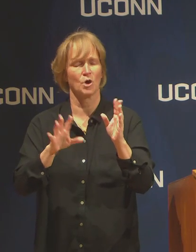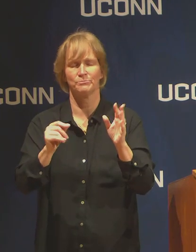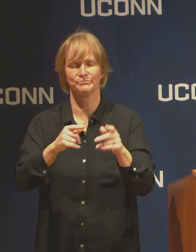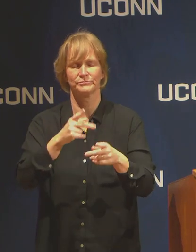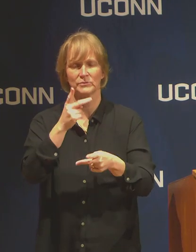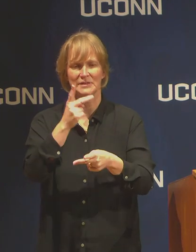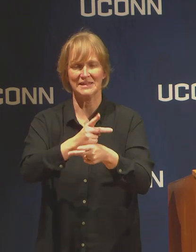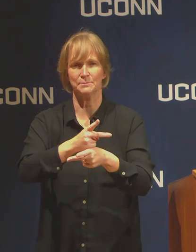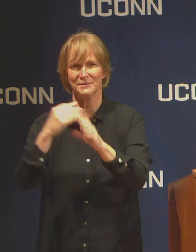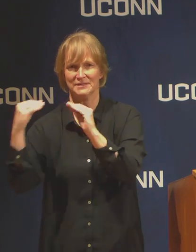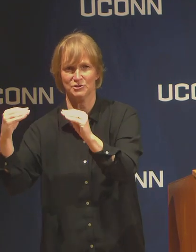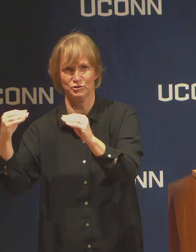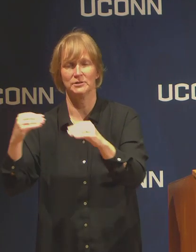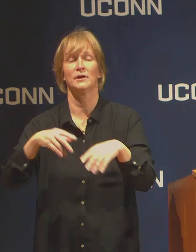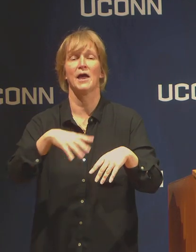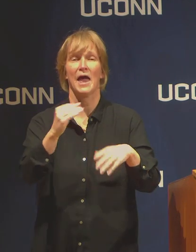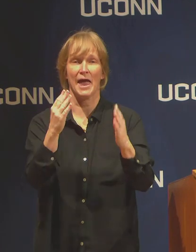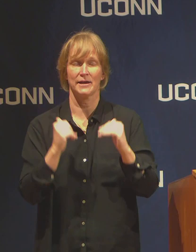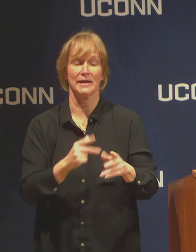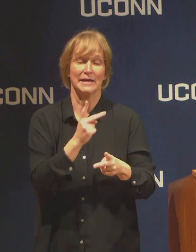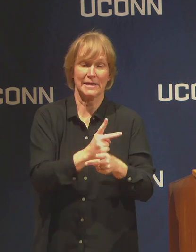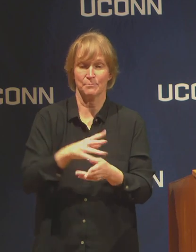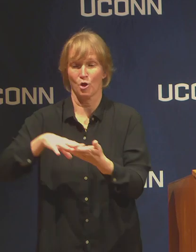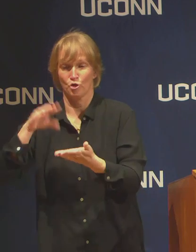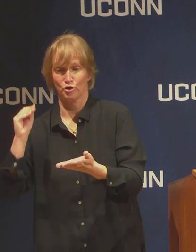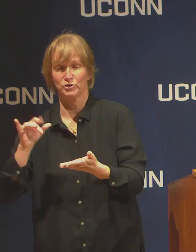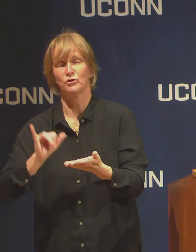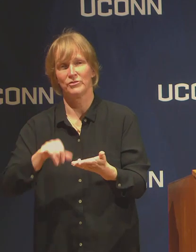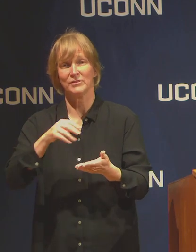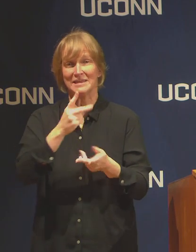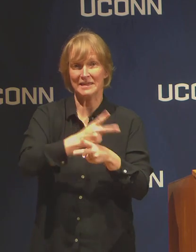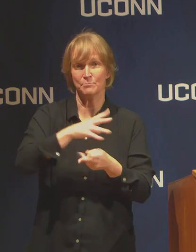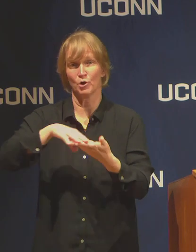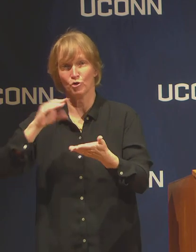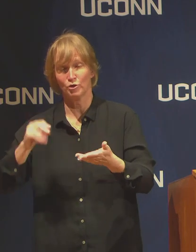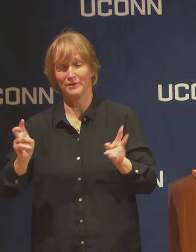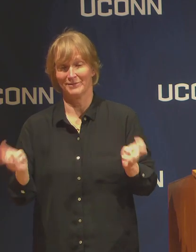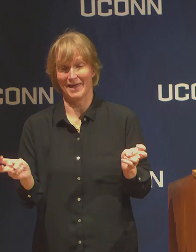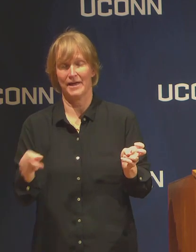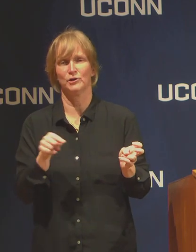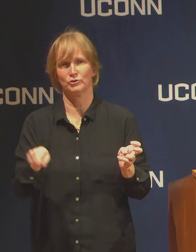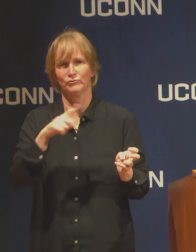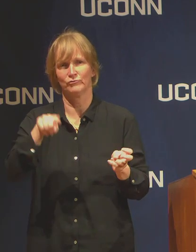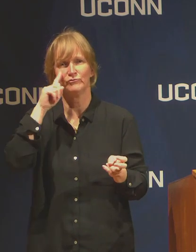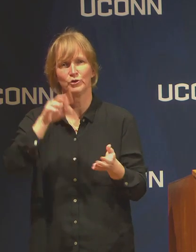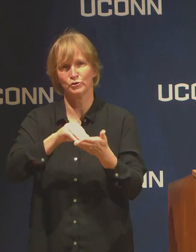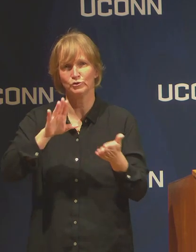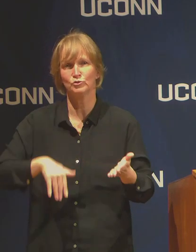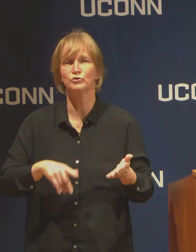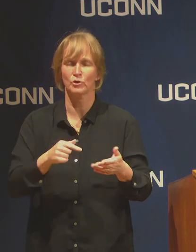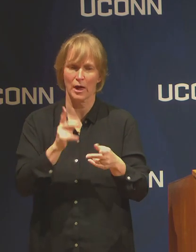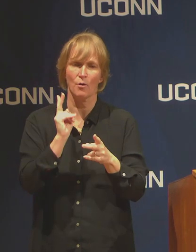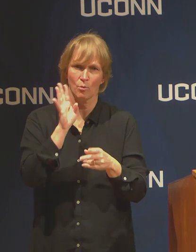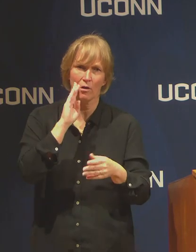and there will be information about accessing the W Center and the Q Center on line.